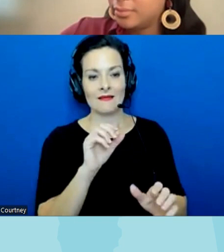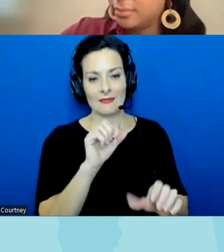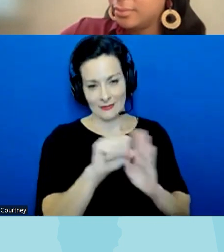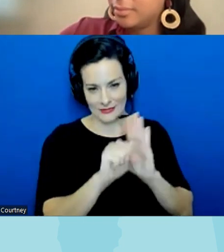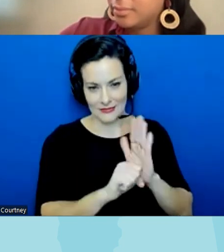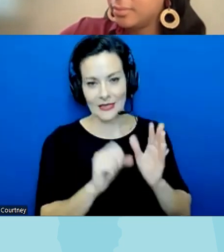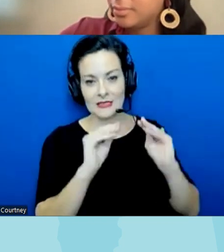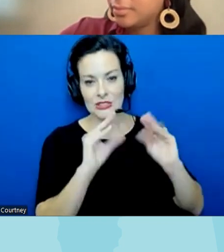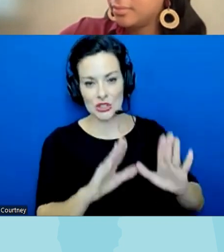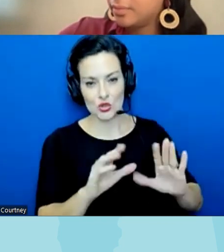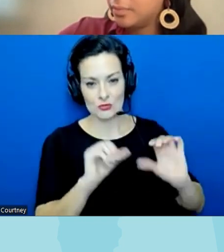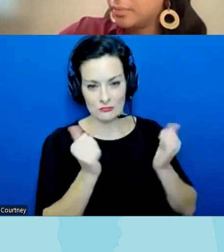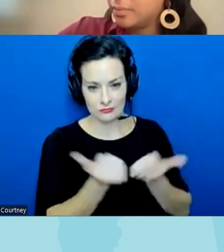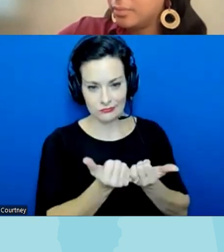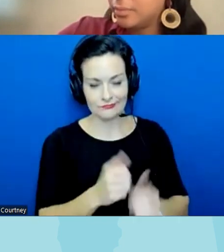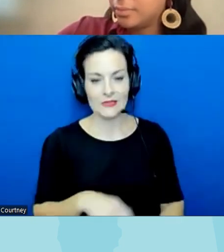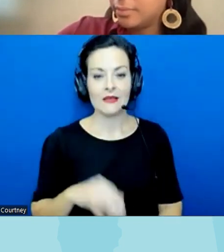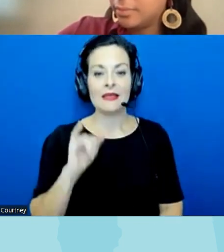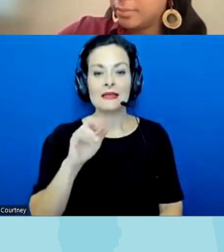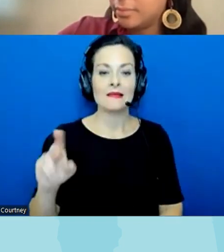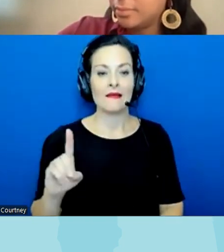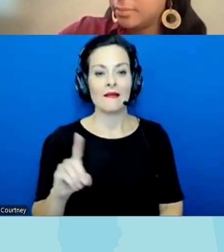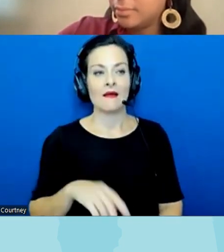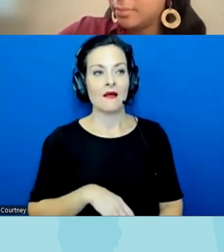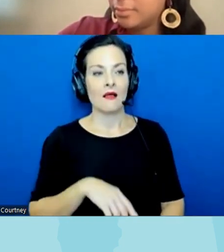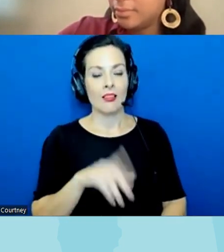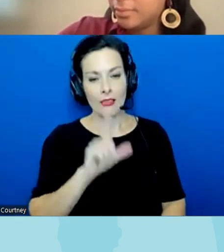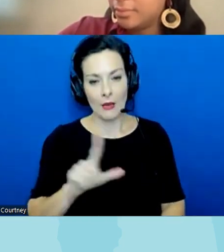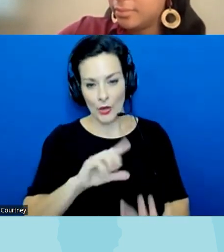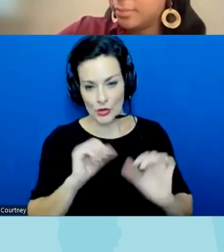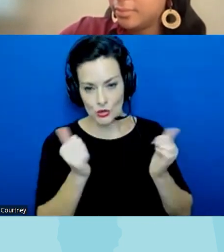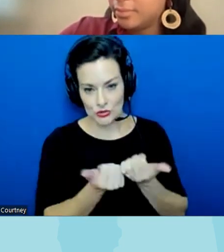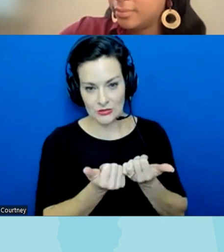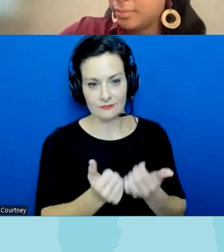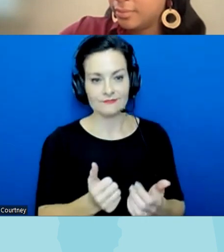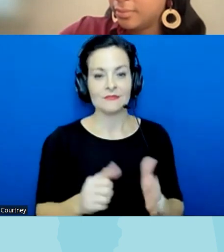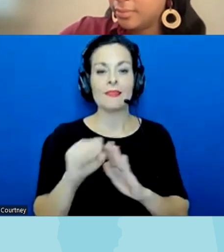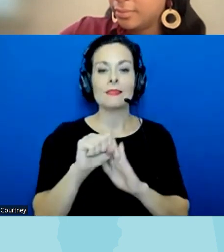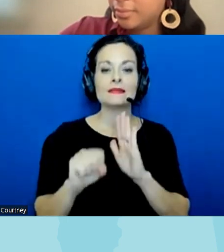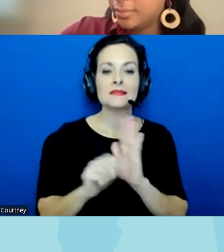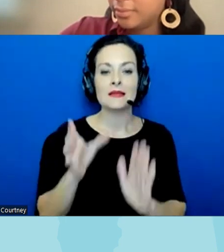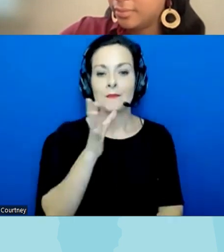Indiana library Federation the state parent teacher organization as well as our you know